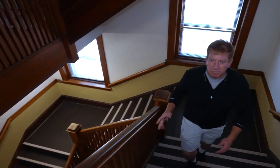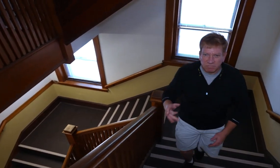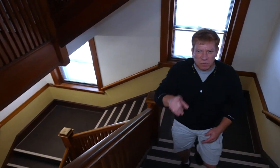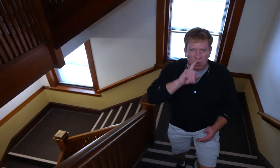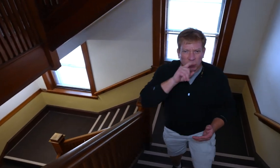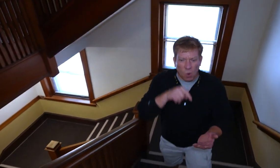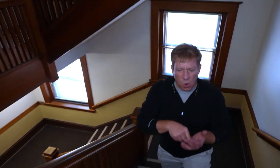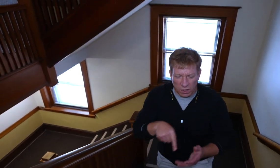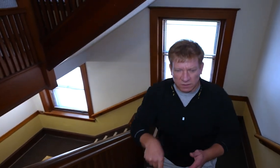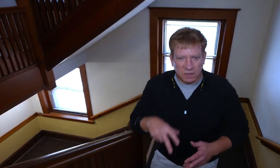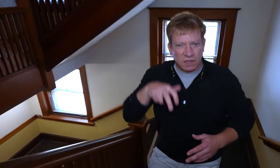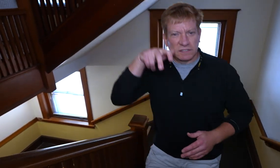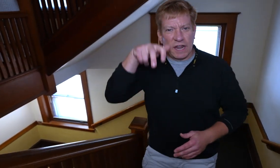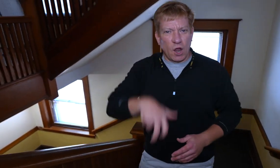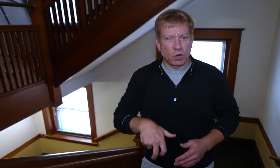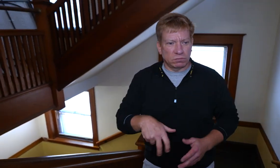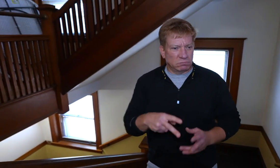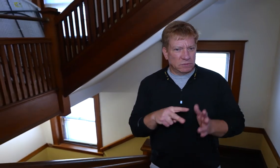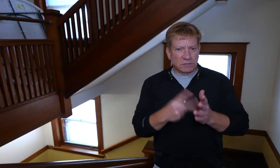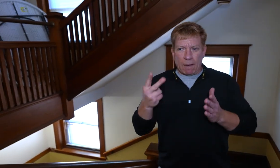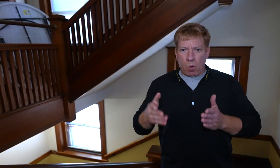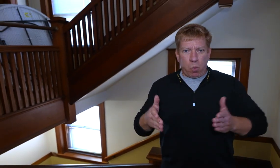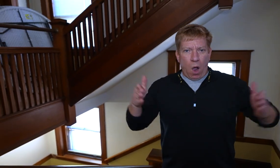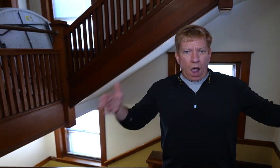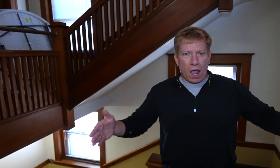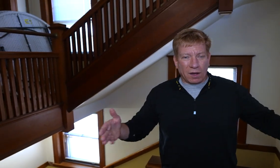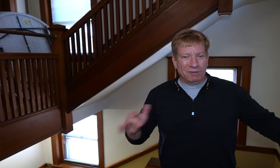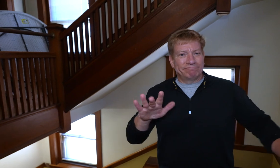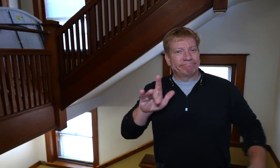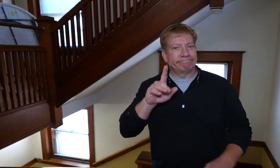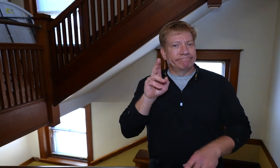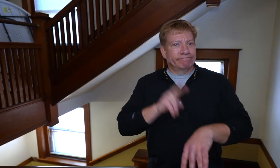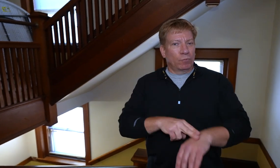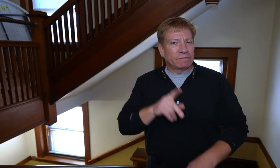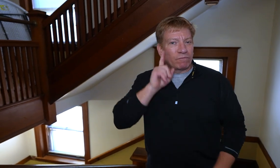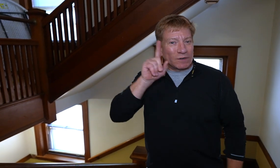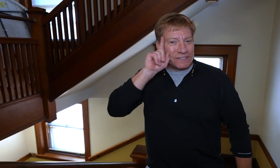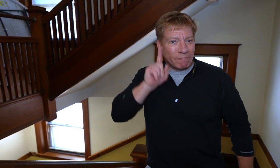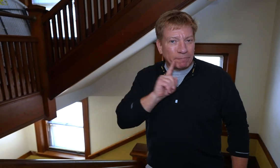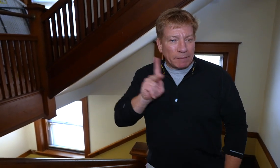You’ll notice the stairwells are double wide. This is of course designed for Deaf people